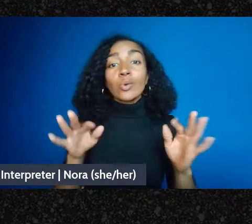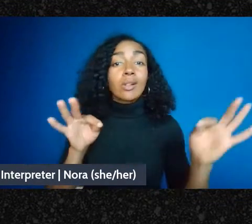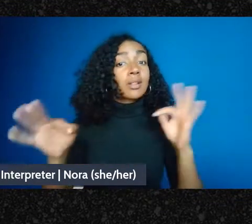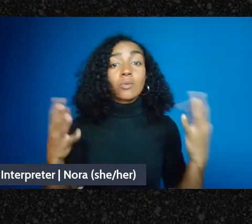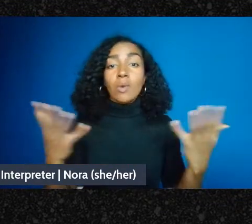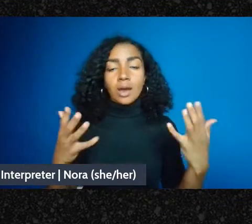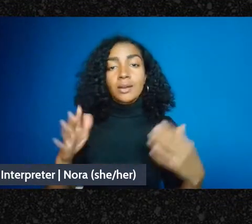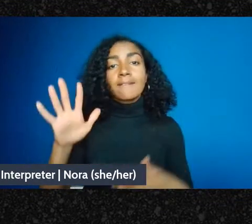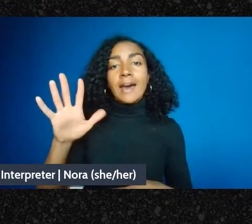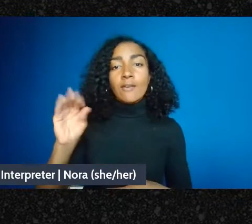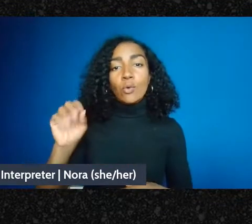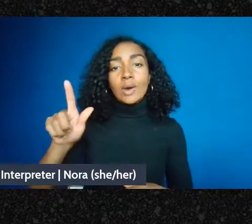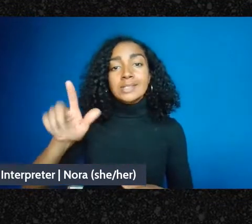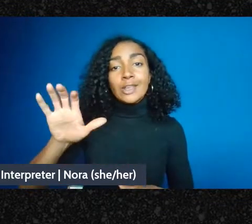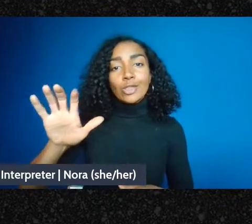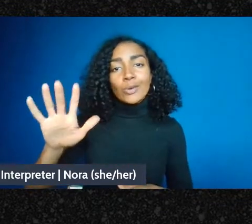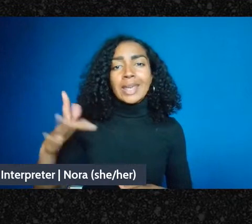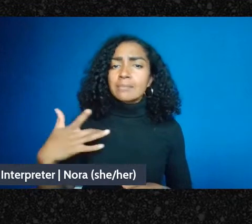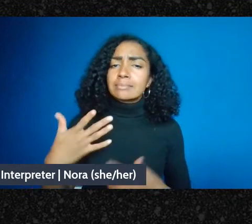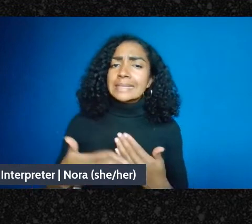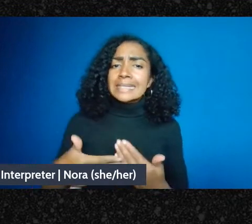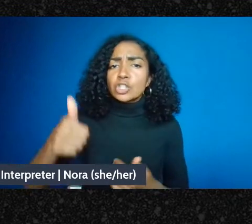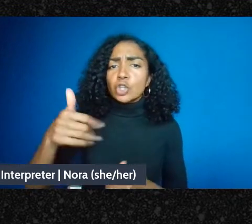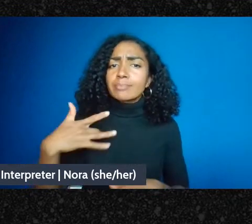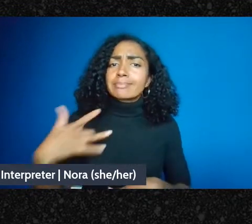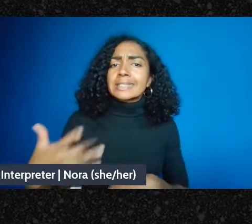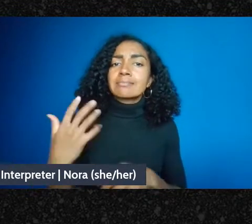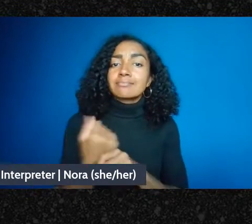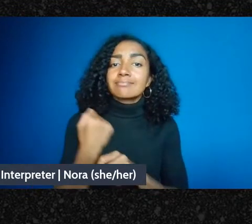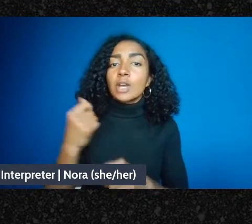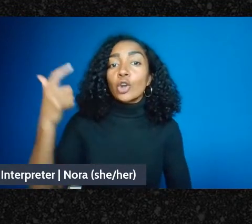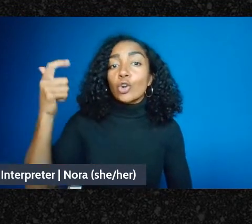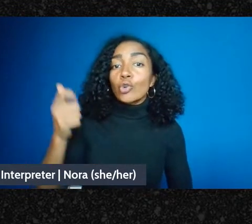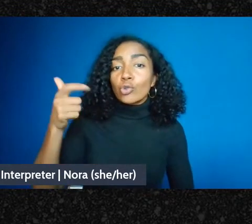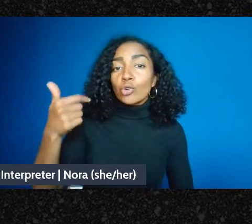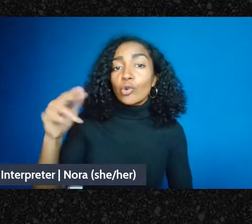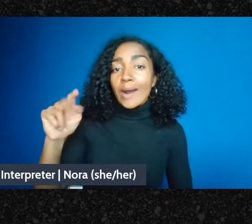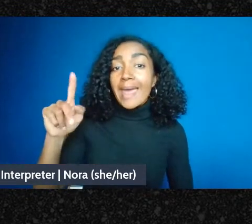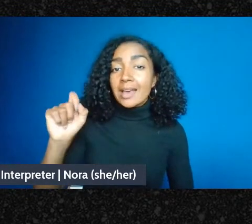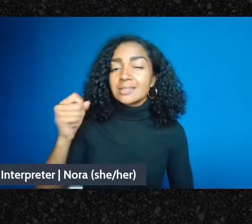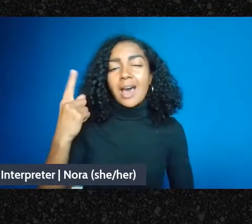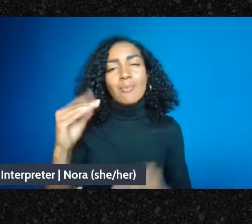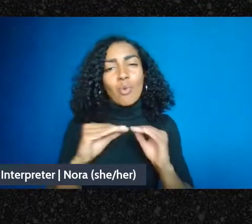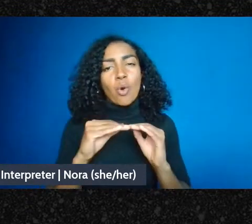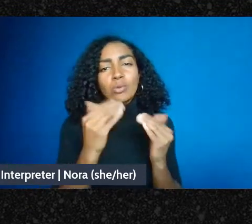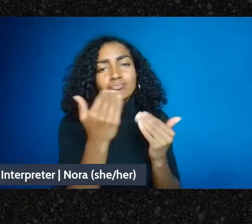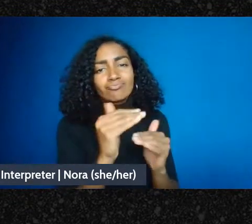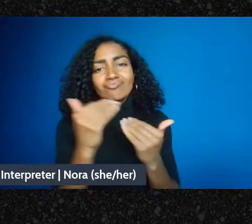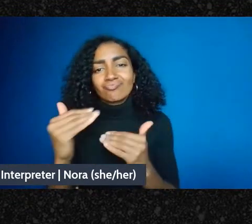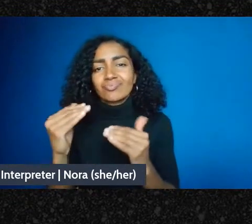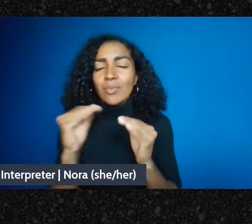to get grants but has more restrictions on it, there are limits on your ability to do electoral